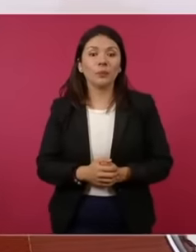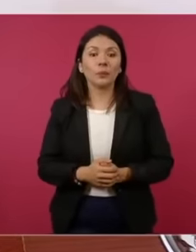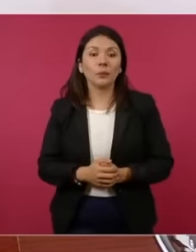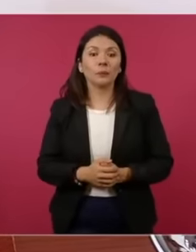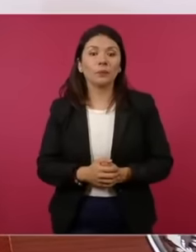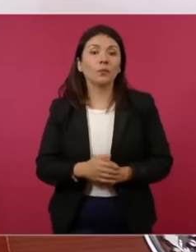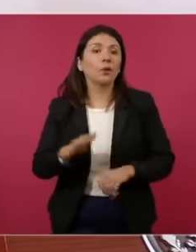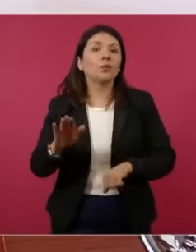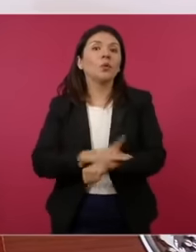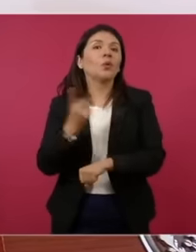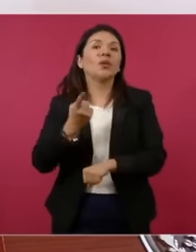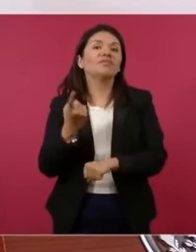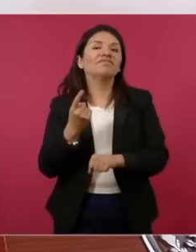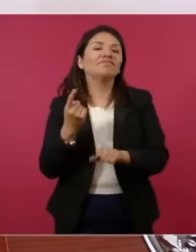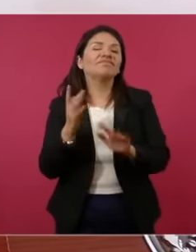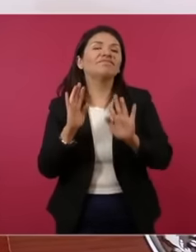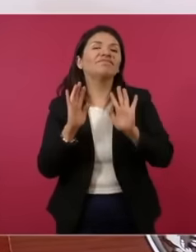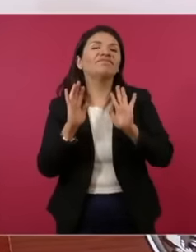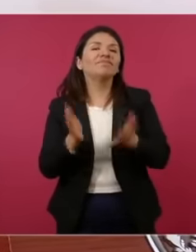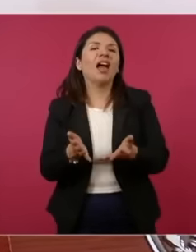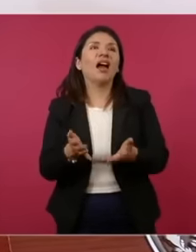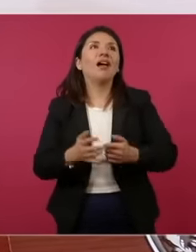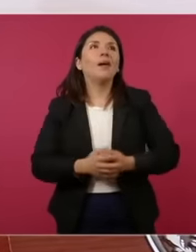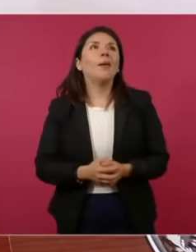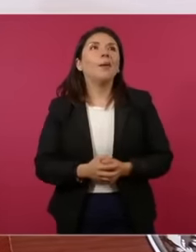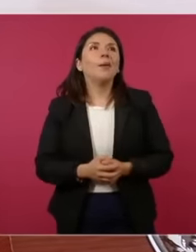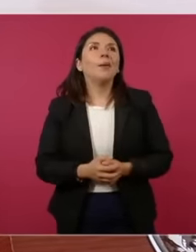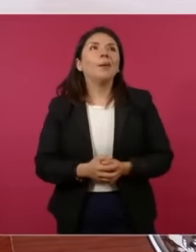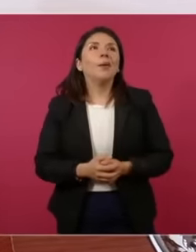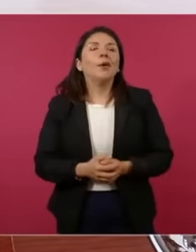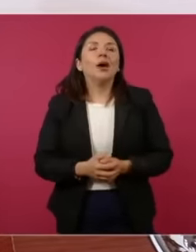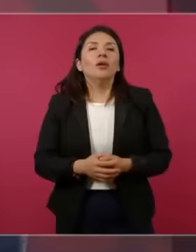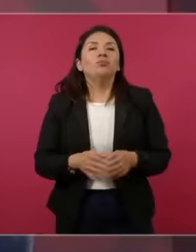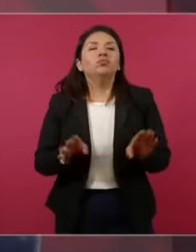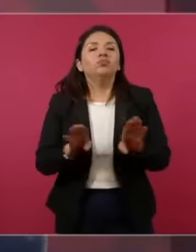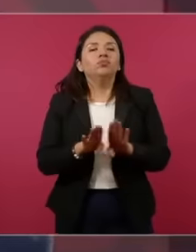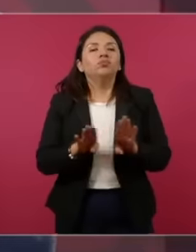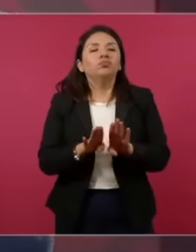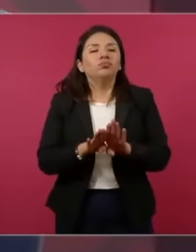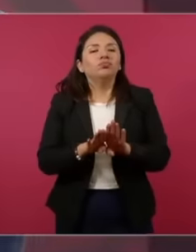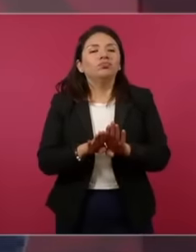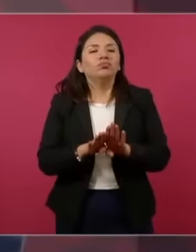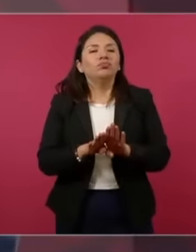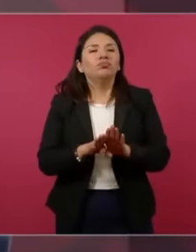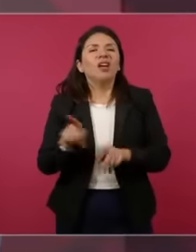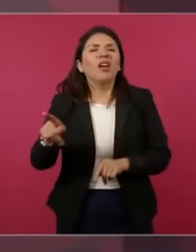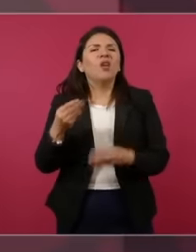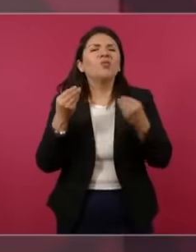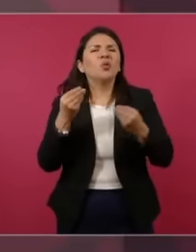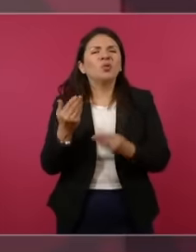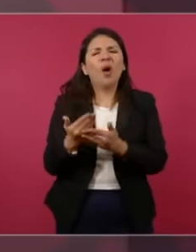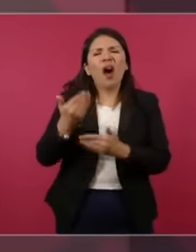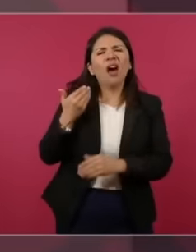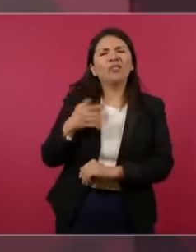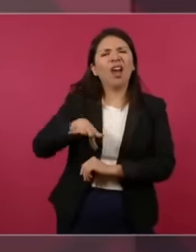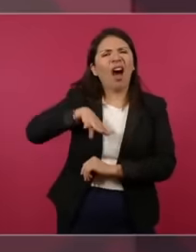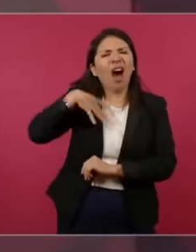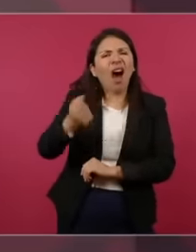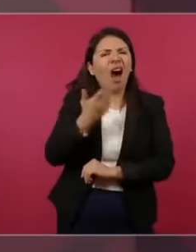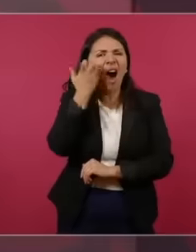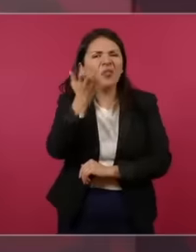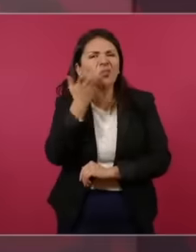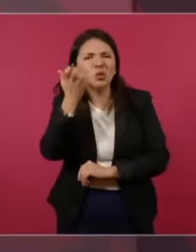worn out, they abused it